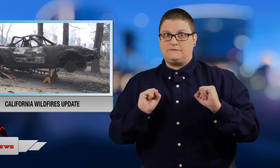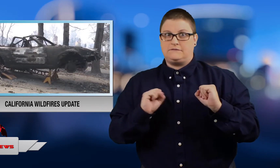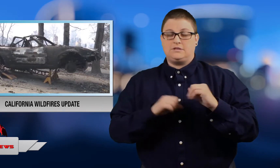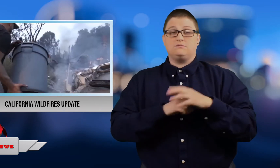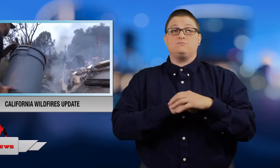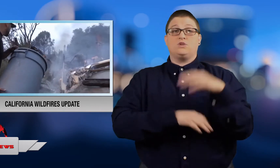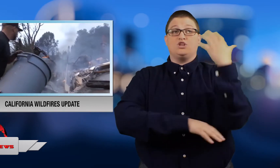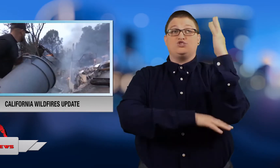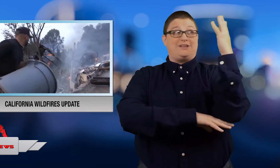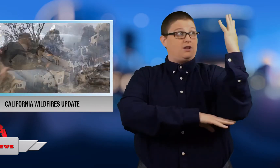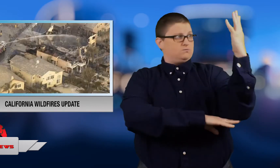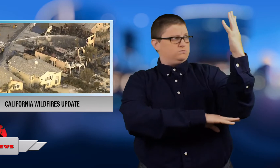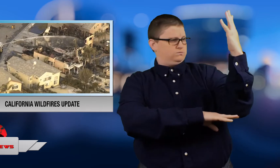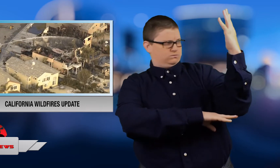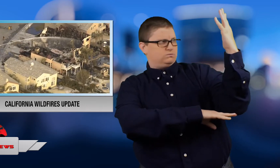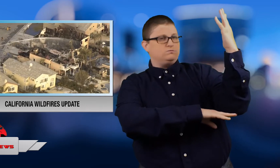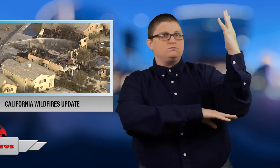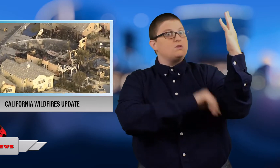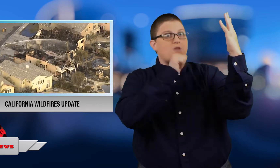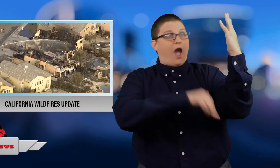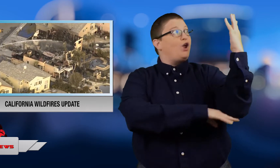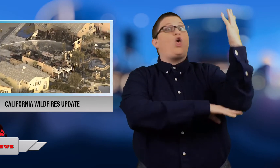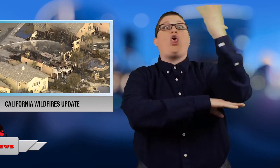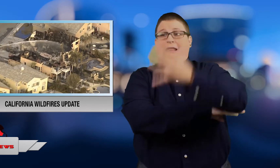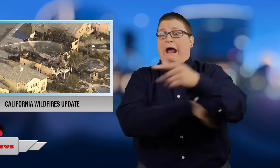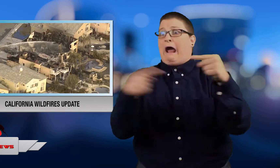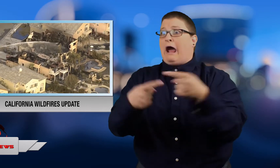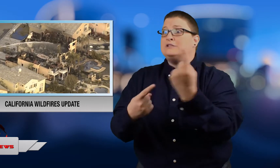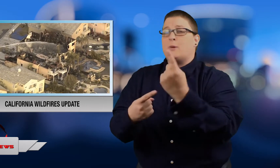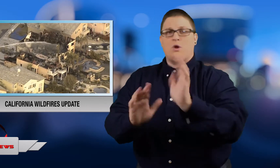make sure trees don't fall on someone.